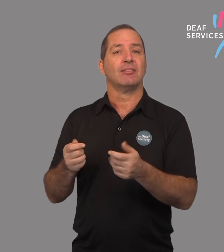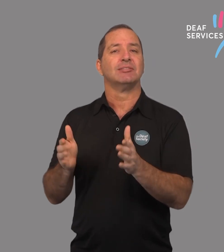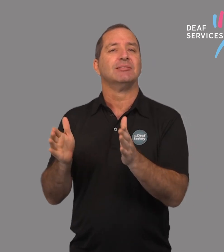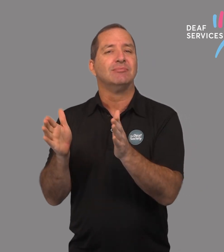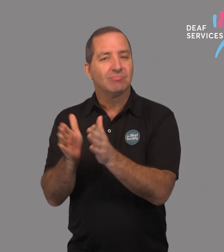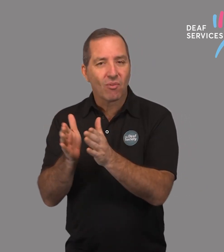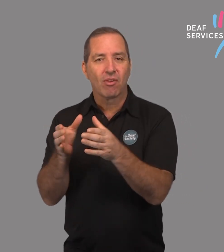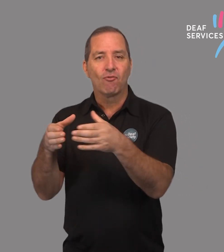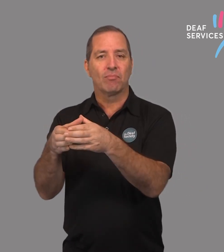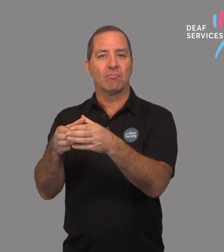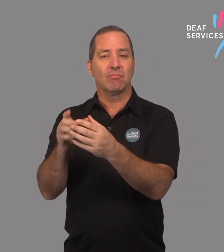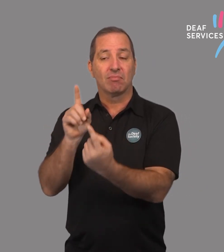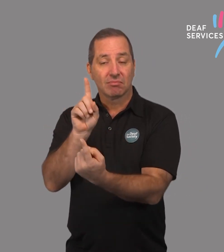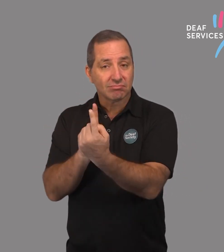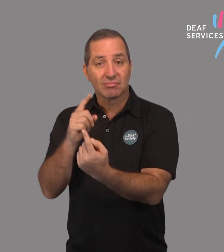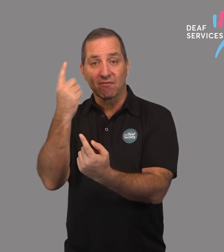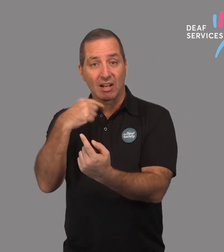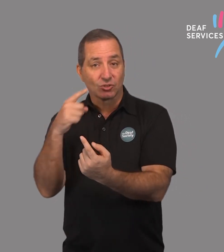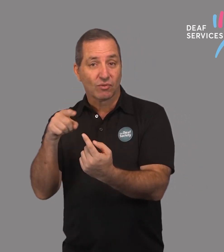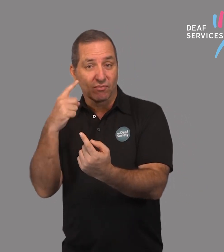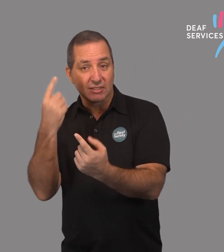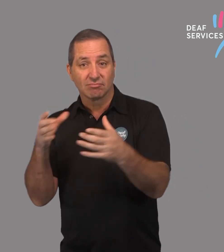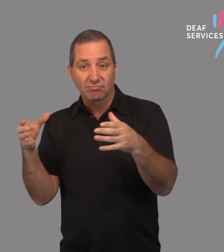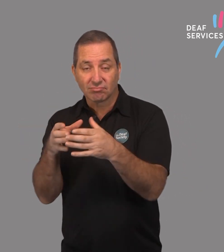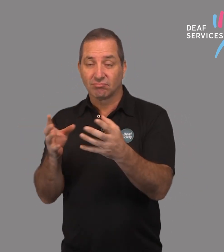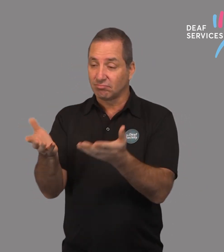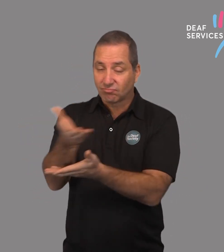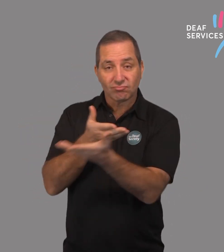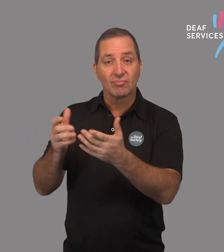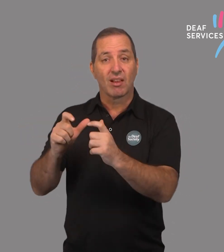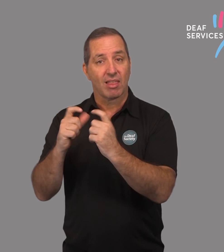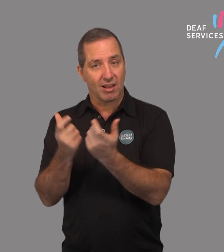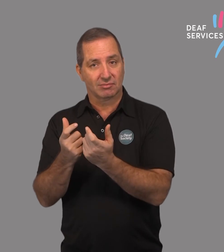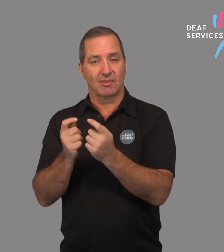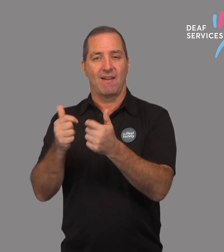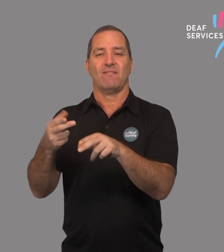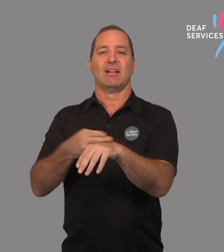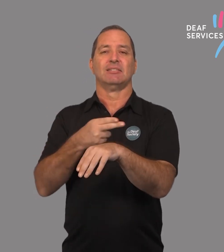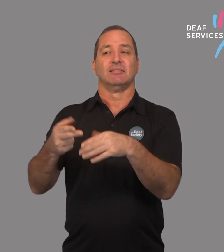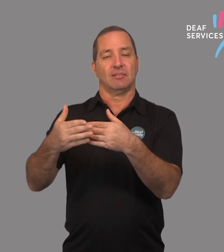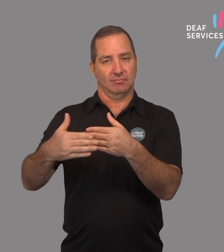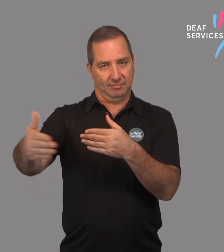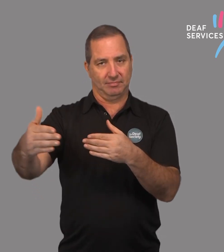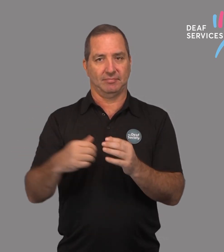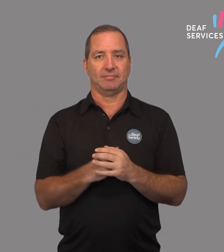we hope to continue with small group face to face delivery next term.